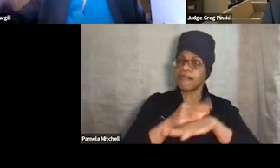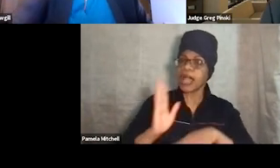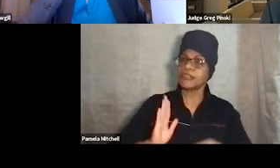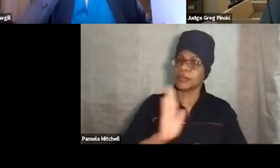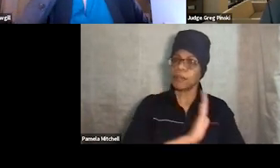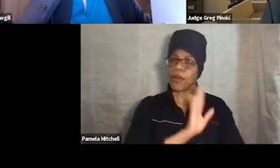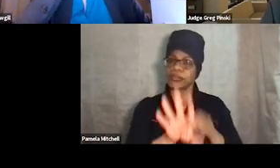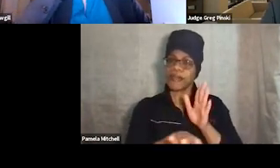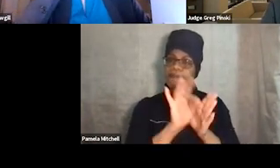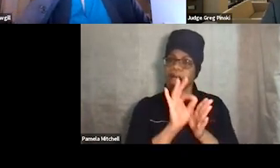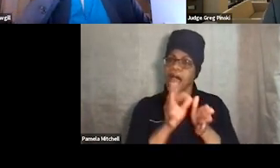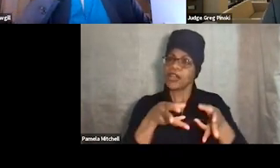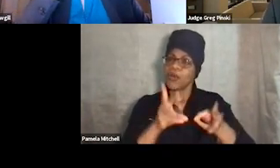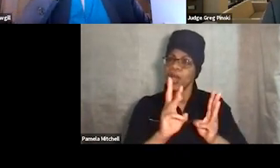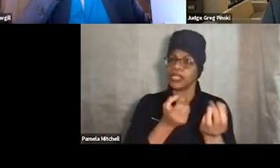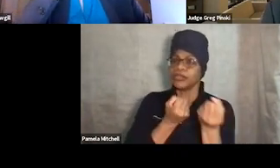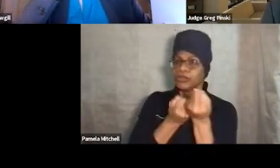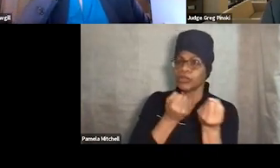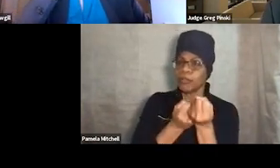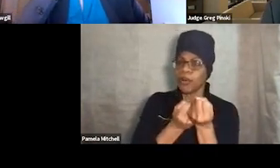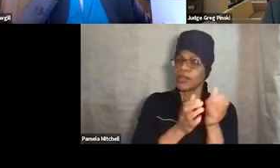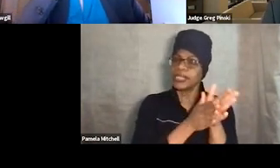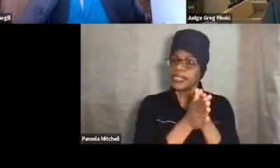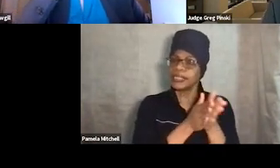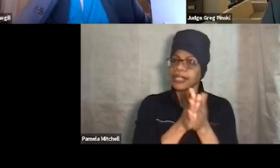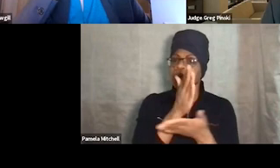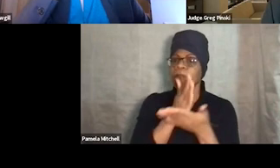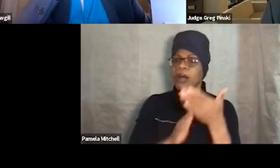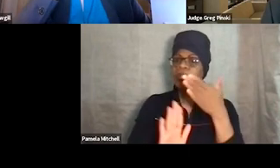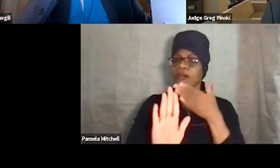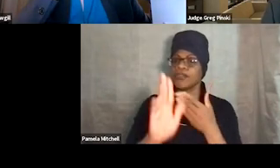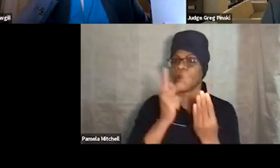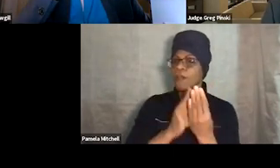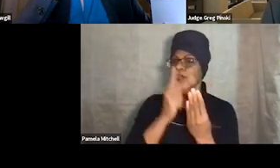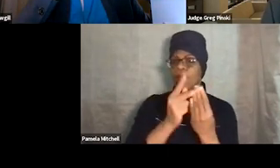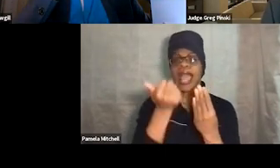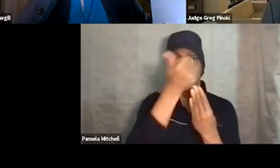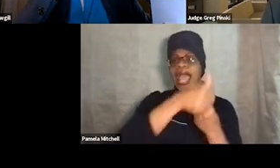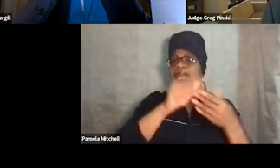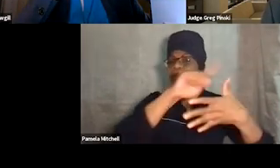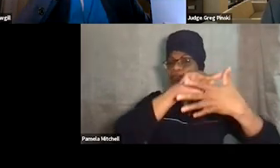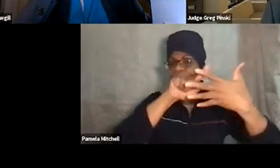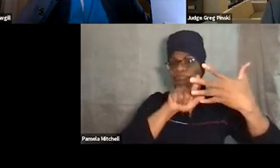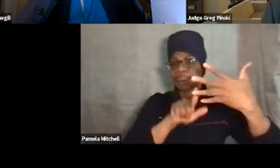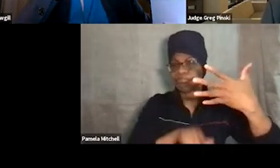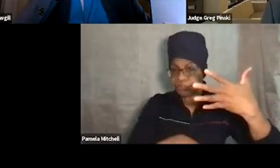the incentives portion of your program. Any of those things can be ways